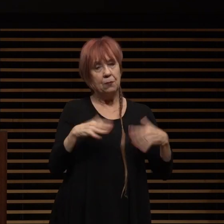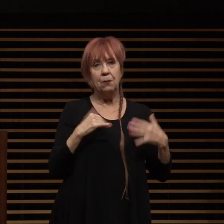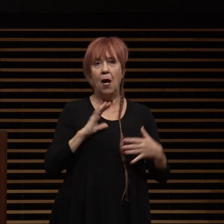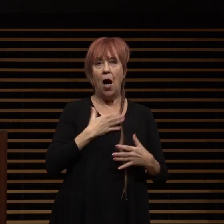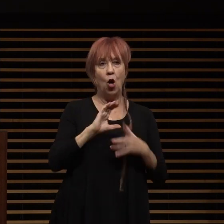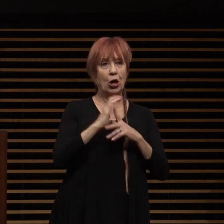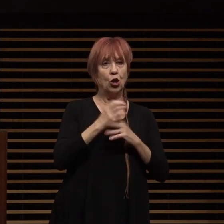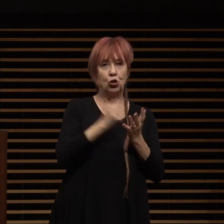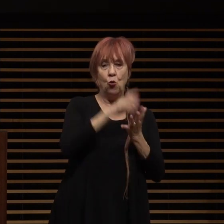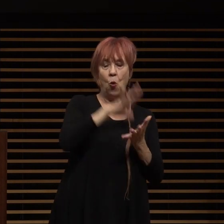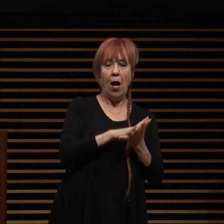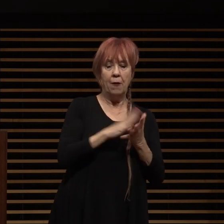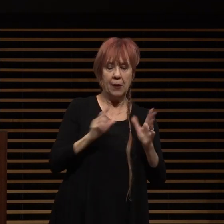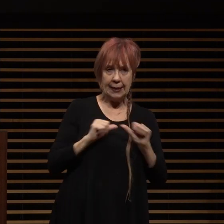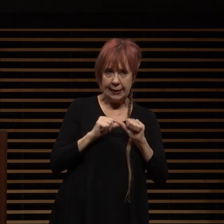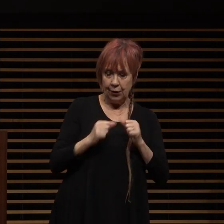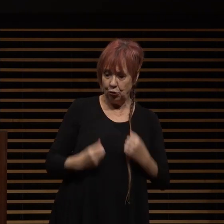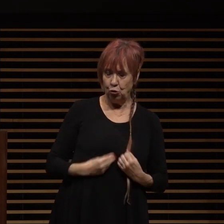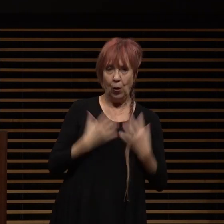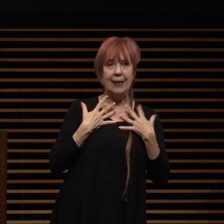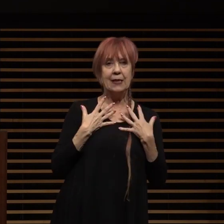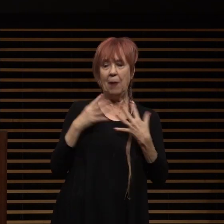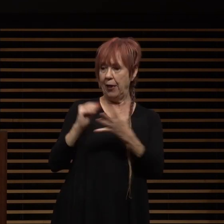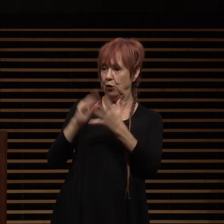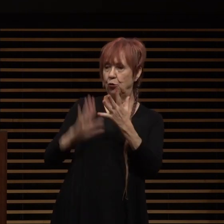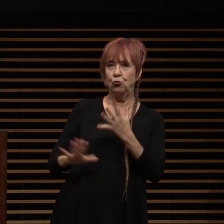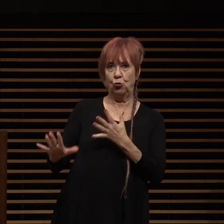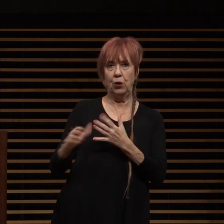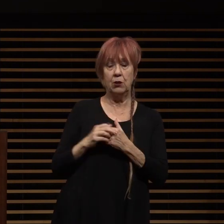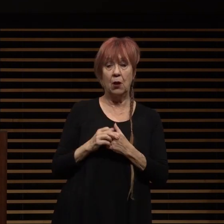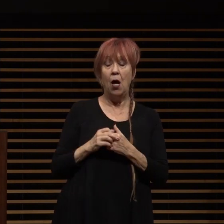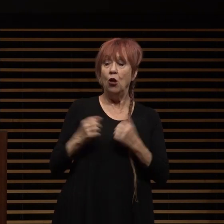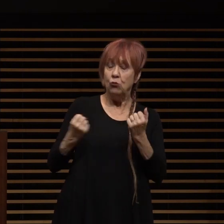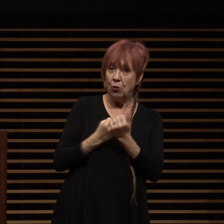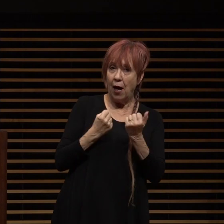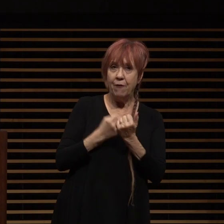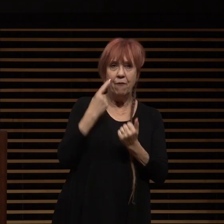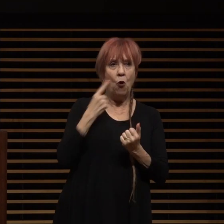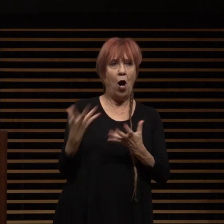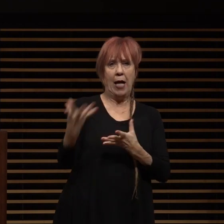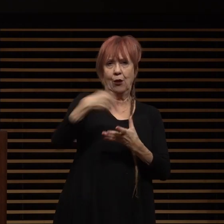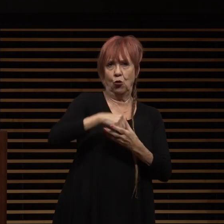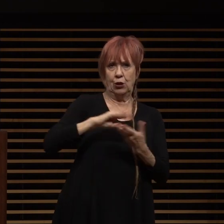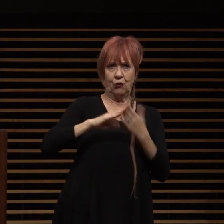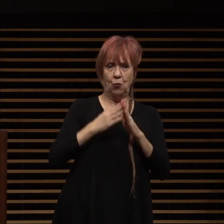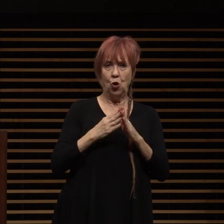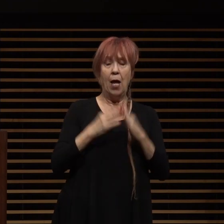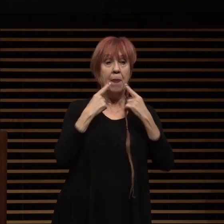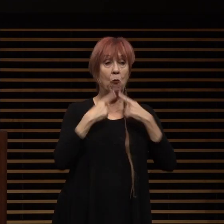resilience scholars to self-advocate for an inclusive community that proclaims we